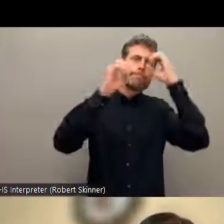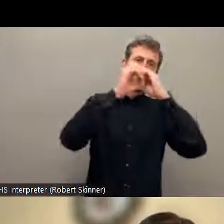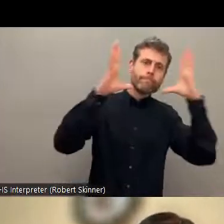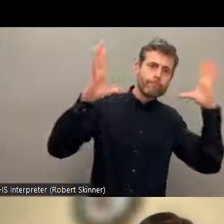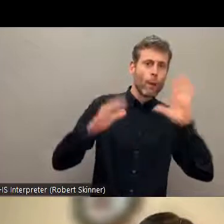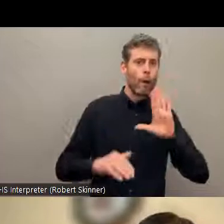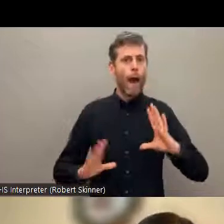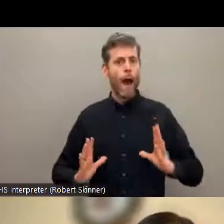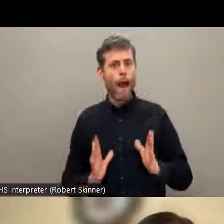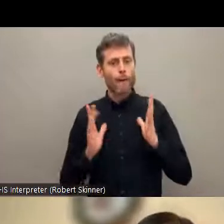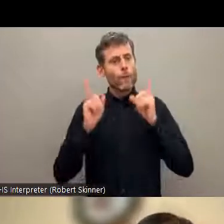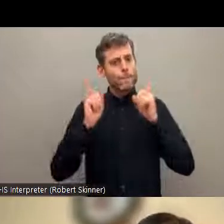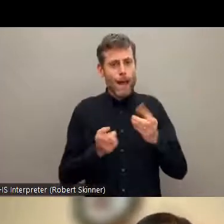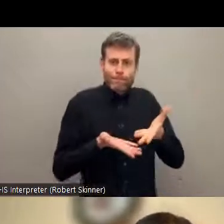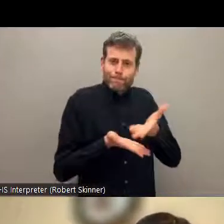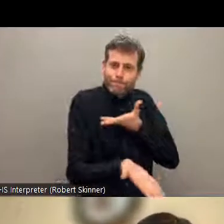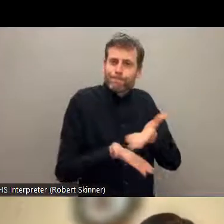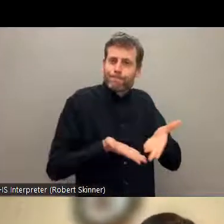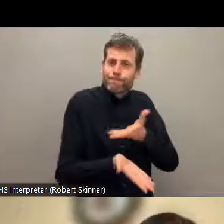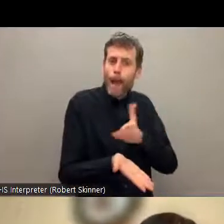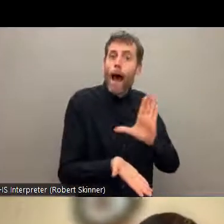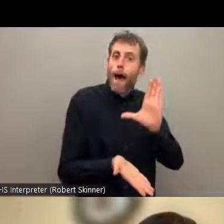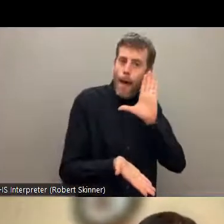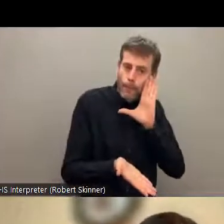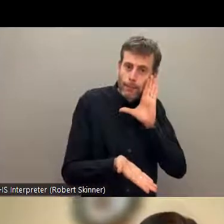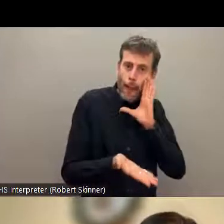participation and engagement with the organization of indigenous people and